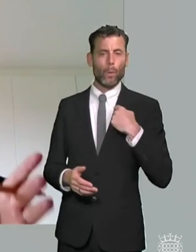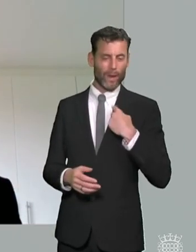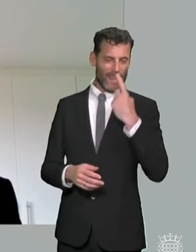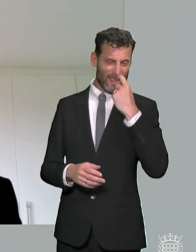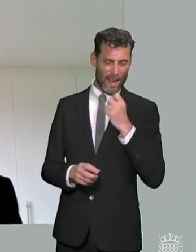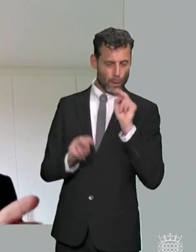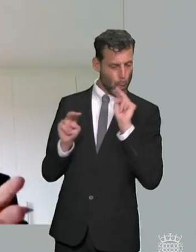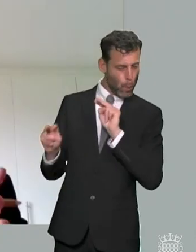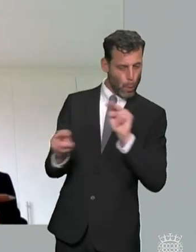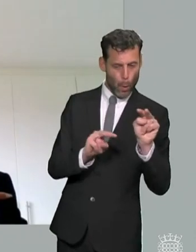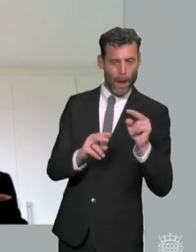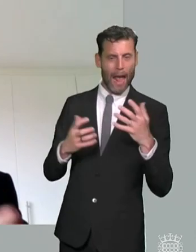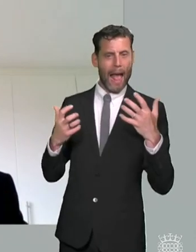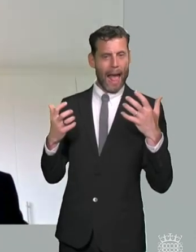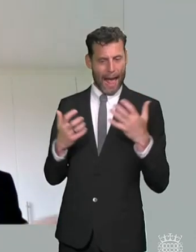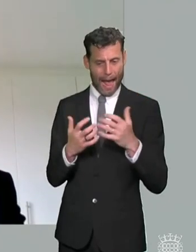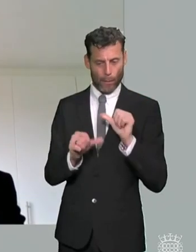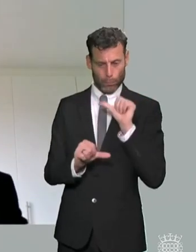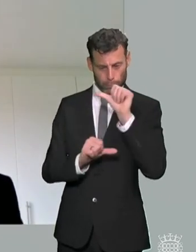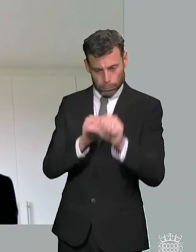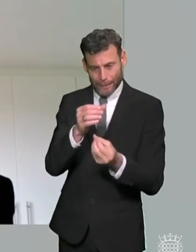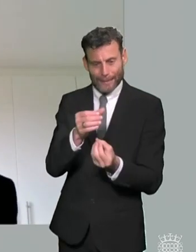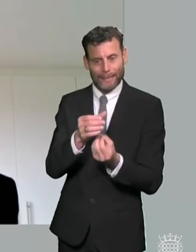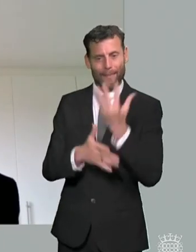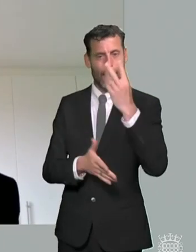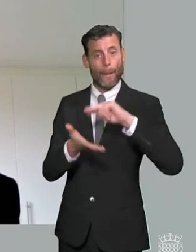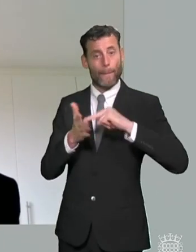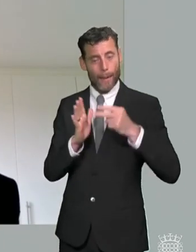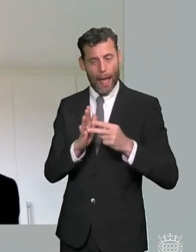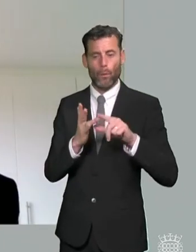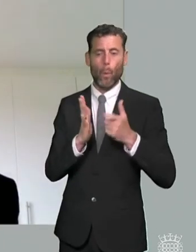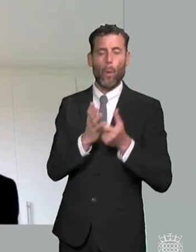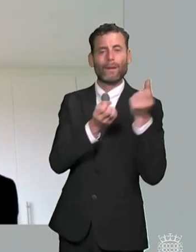the middle part where you can go to the tribunal is a separate system so i think it's confusing